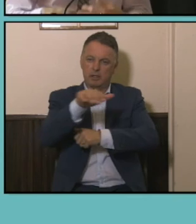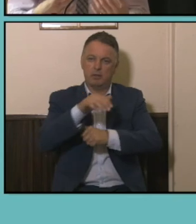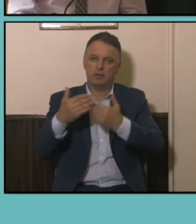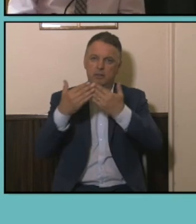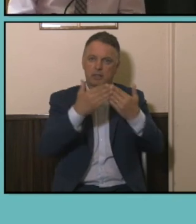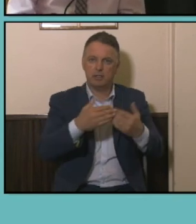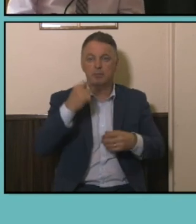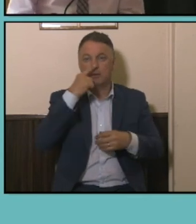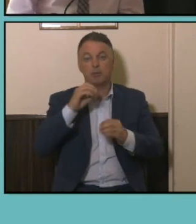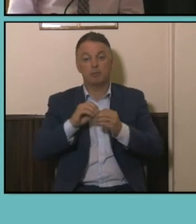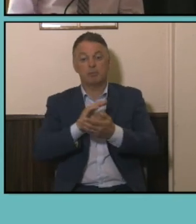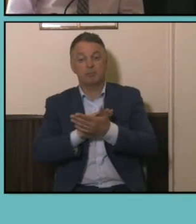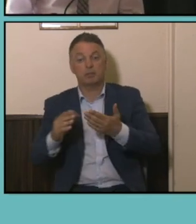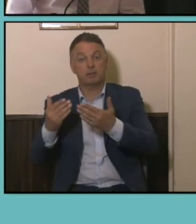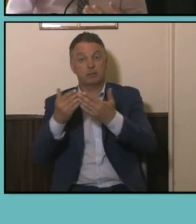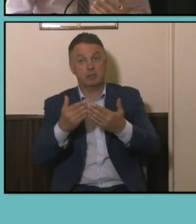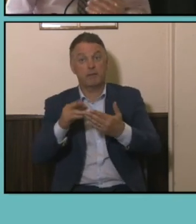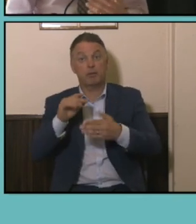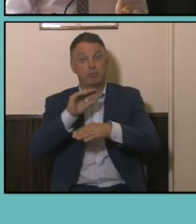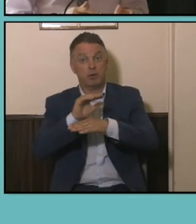one of the most common fields of study for migrants if you're studying